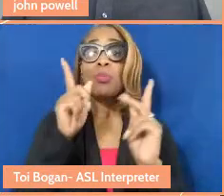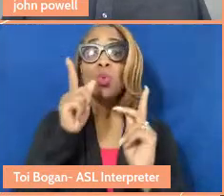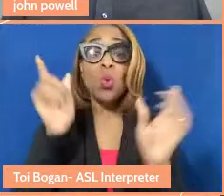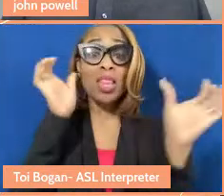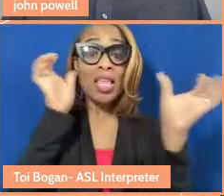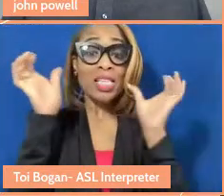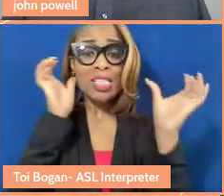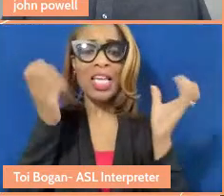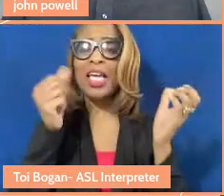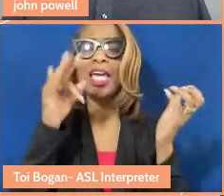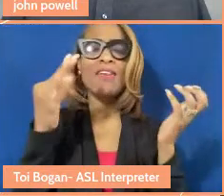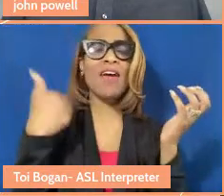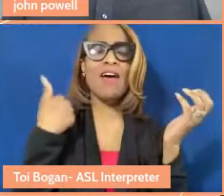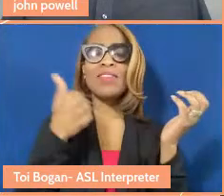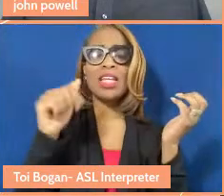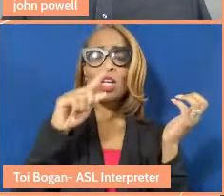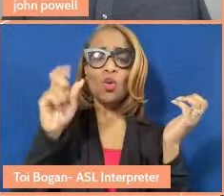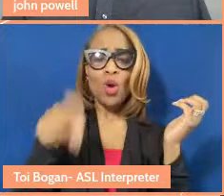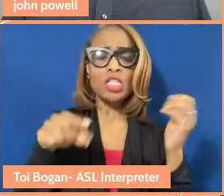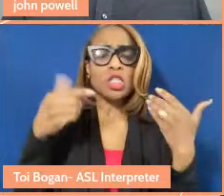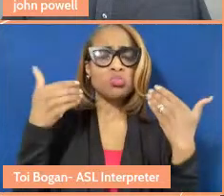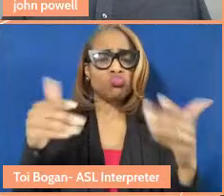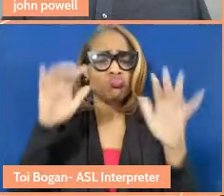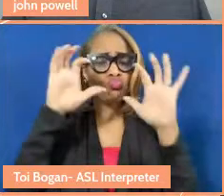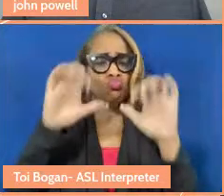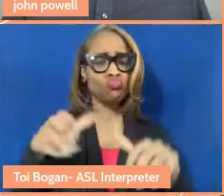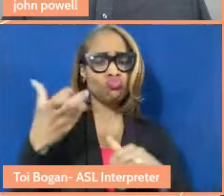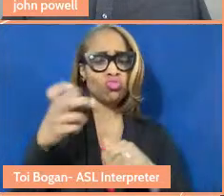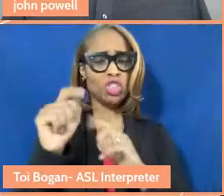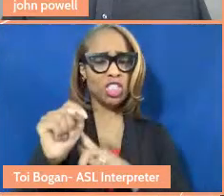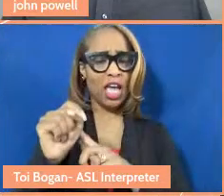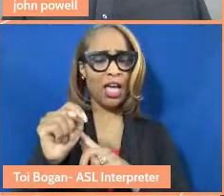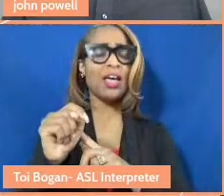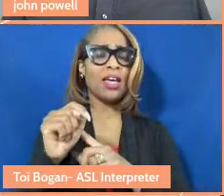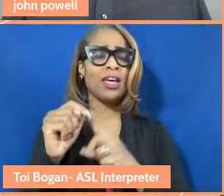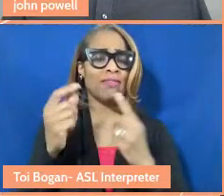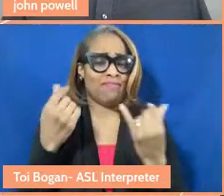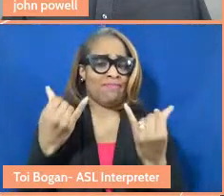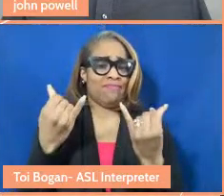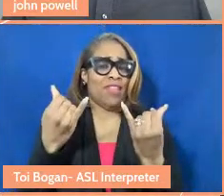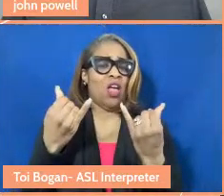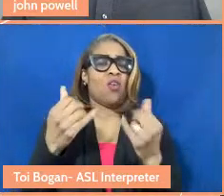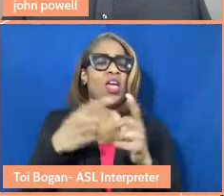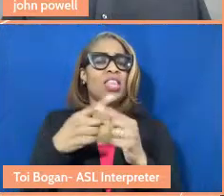to drop questions in the chat, please do for now and then we'll take a couple of those, hopefully.